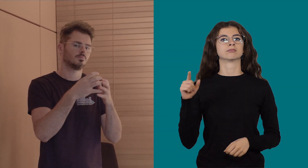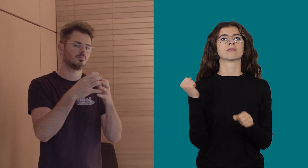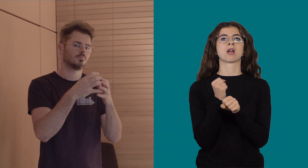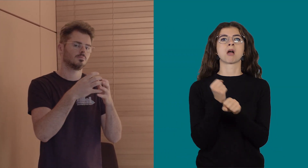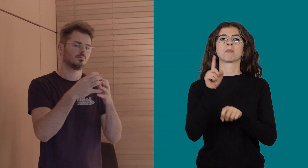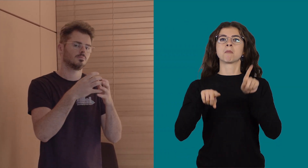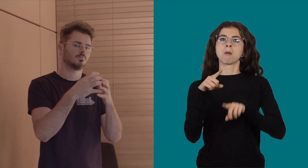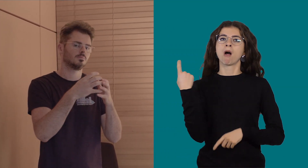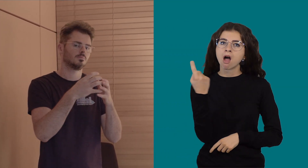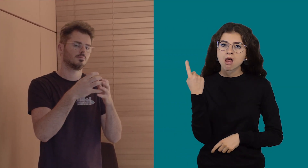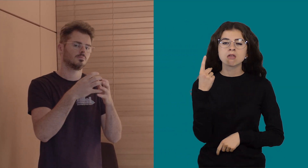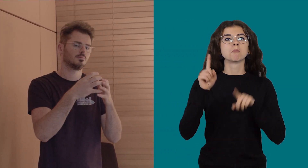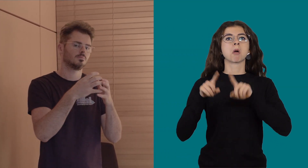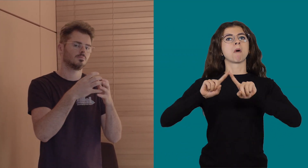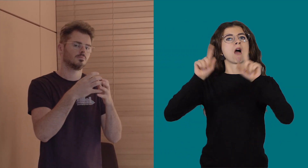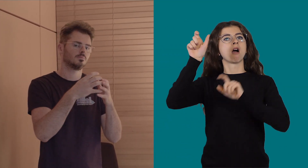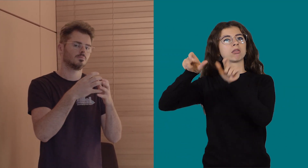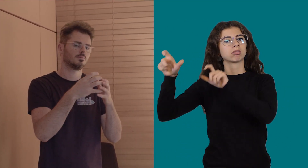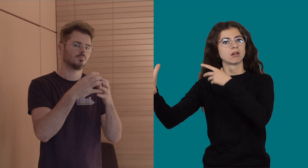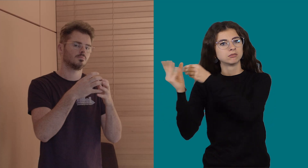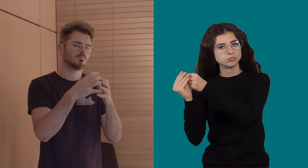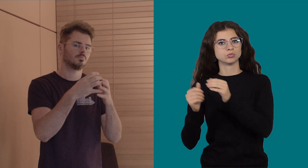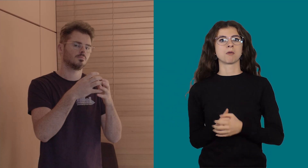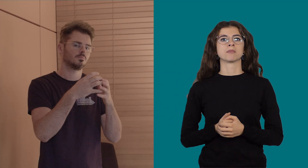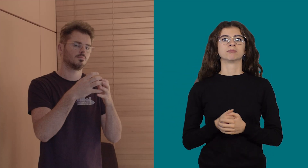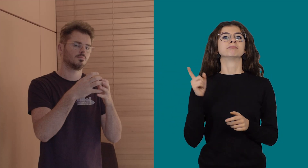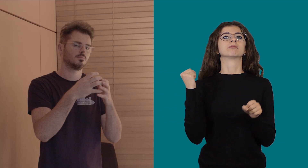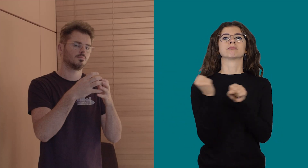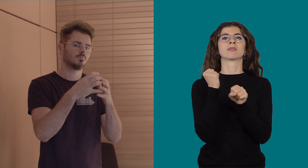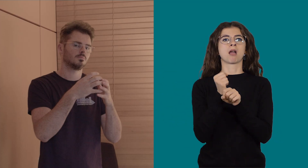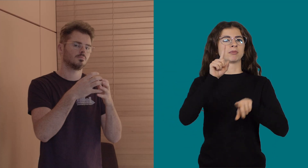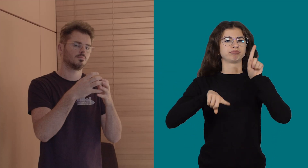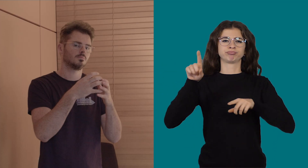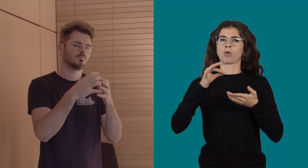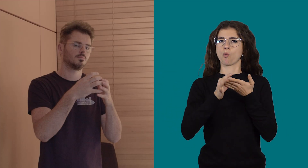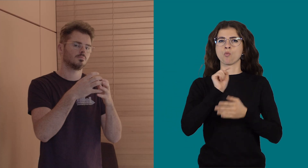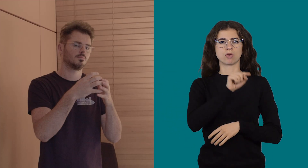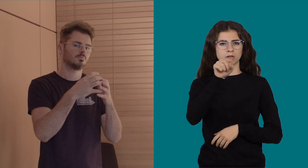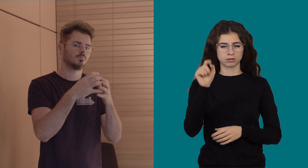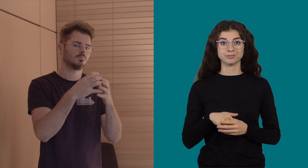Jordy sometimes works alone and tometimes together with others and he works at different locations.